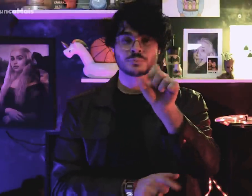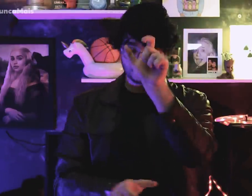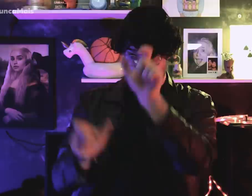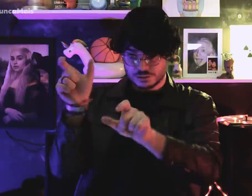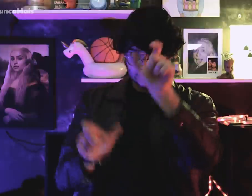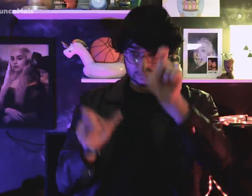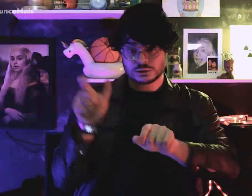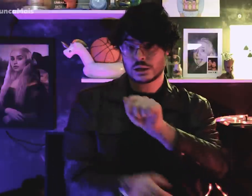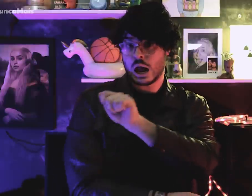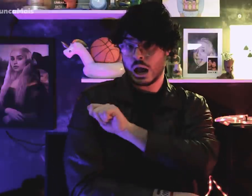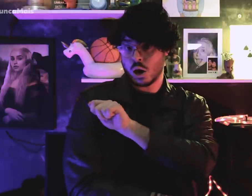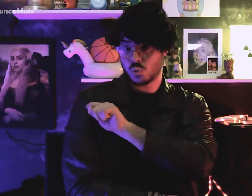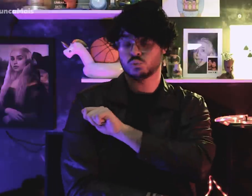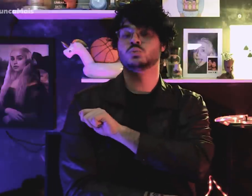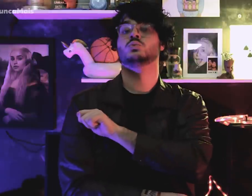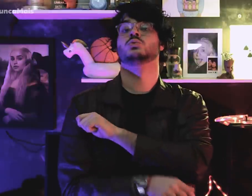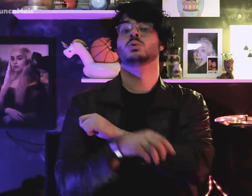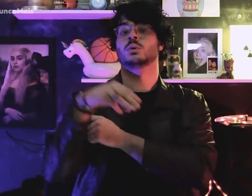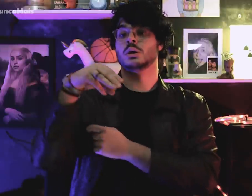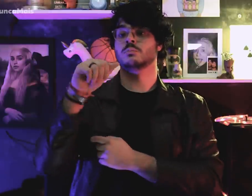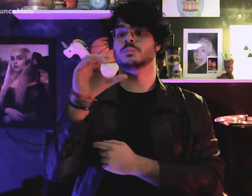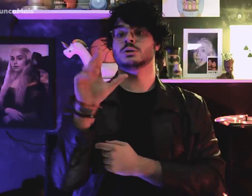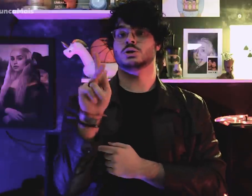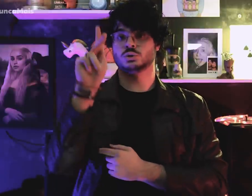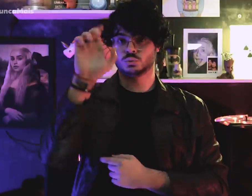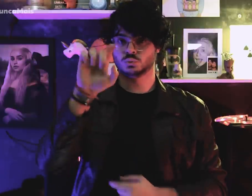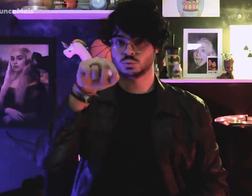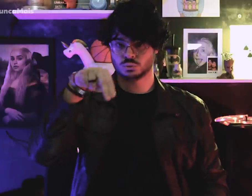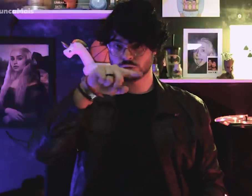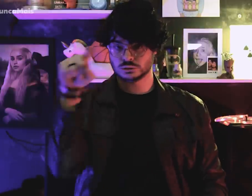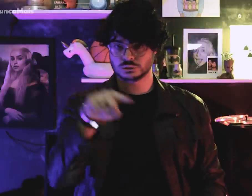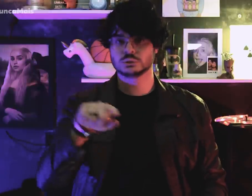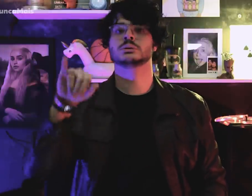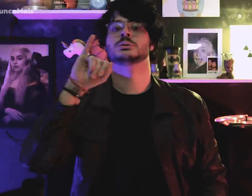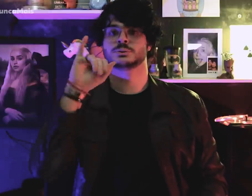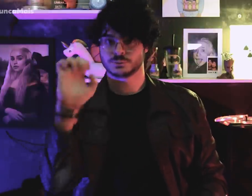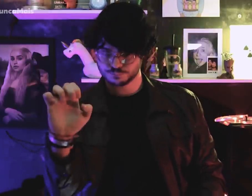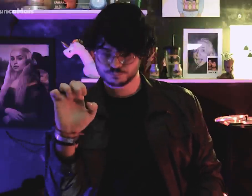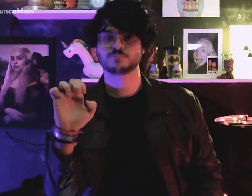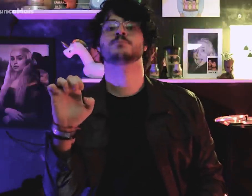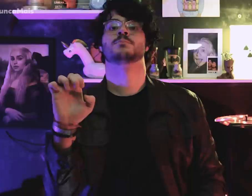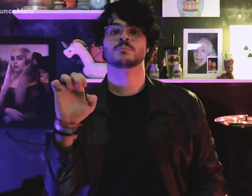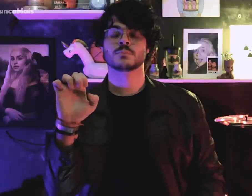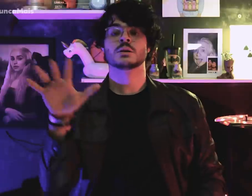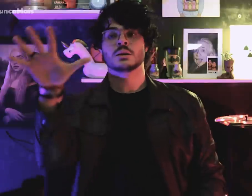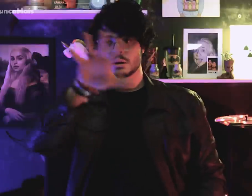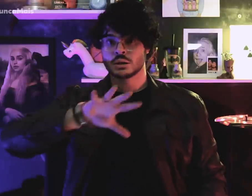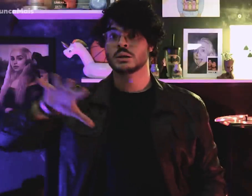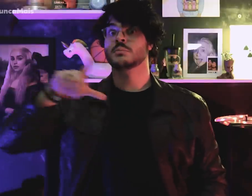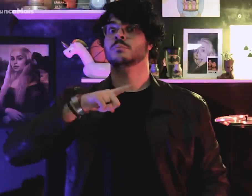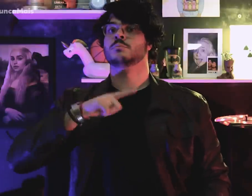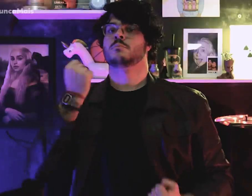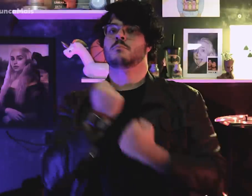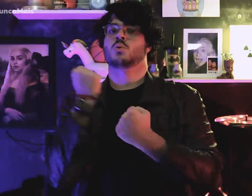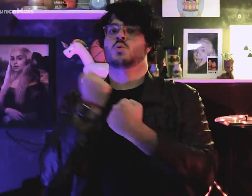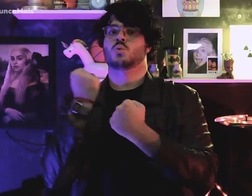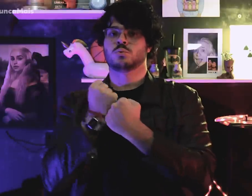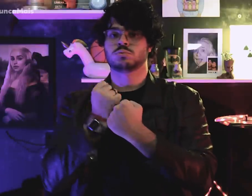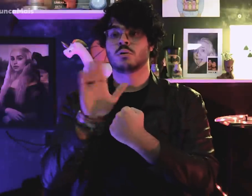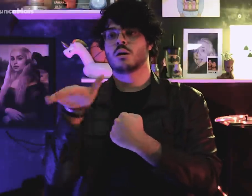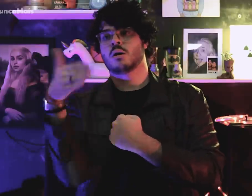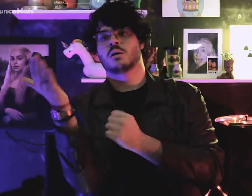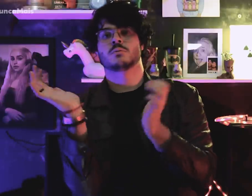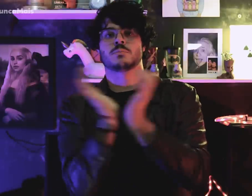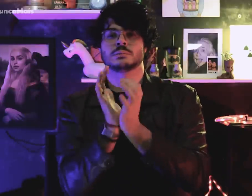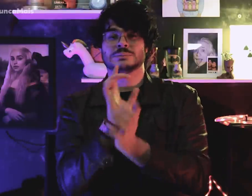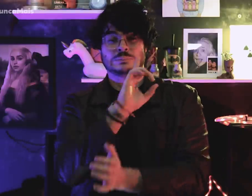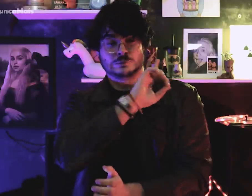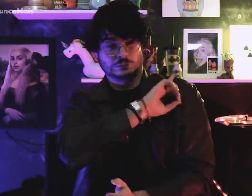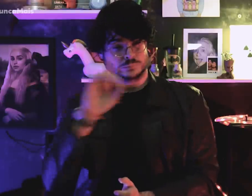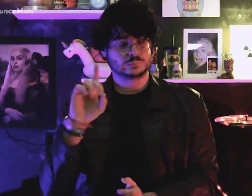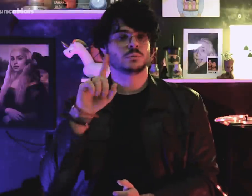Mackenzie students with support from the far-right organization,